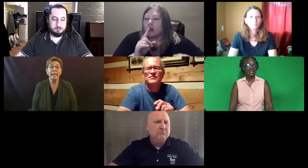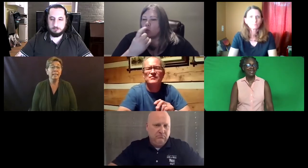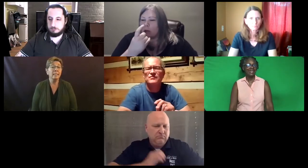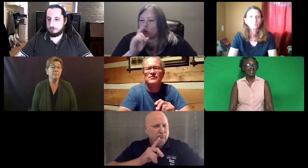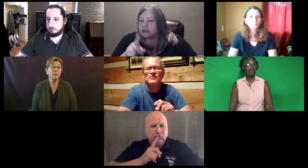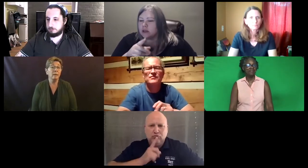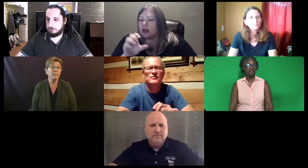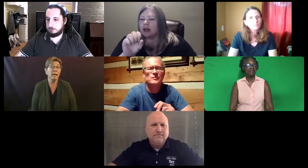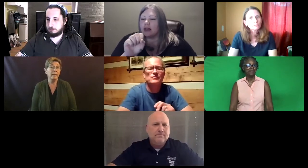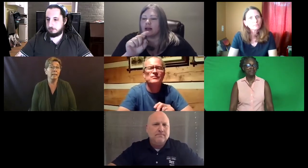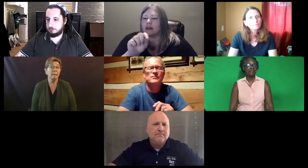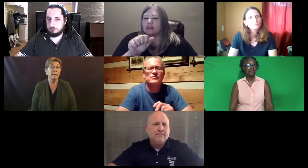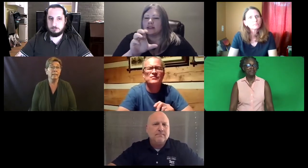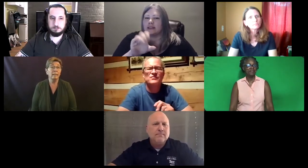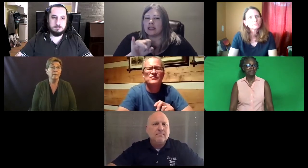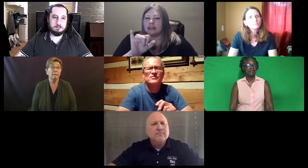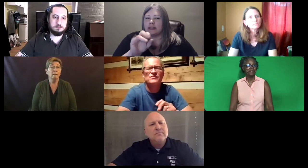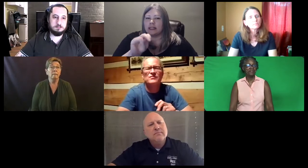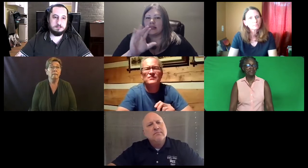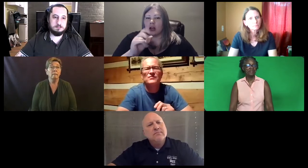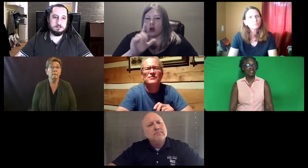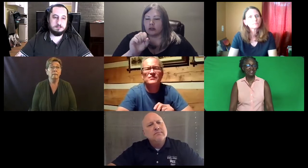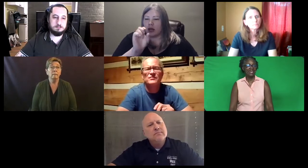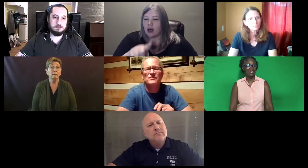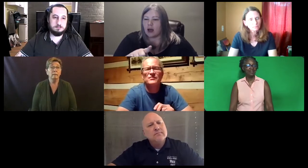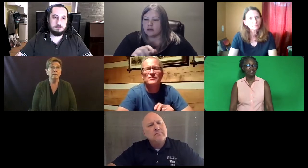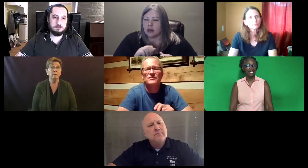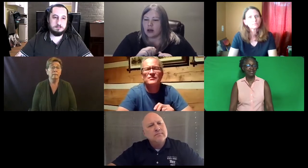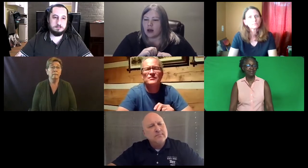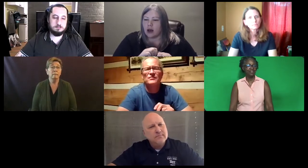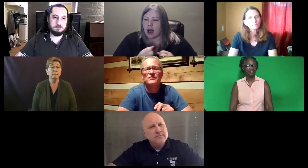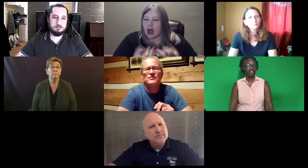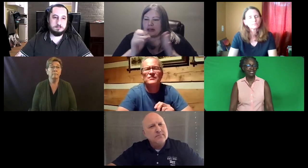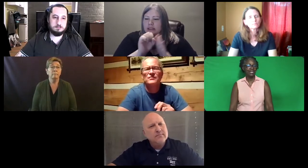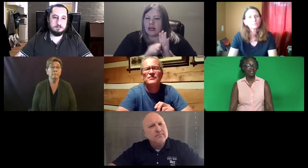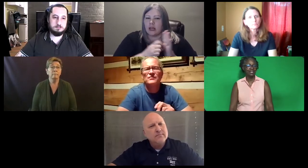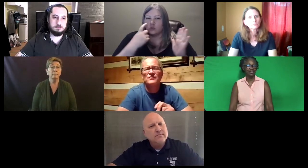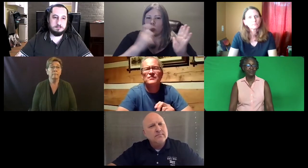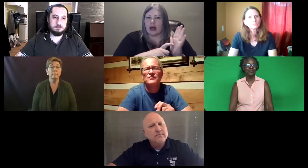Trenton: I can step aside Katie. Katie: Can you standby Trenton in case I need you?